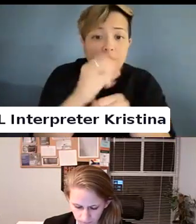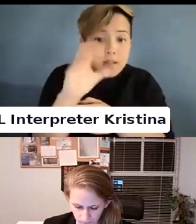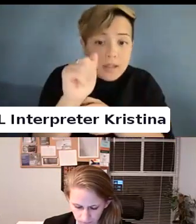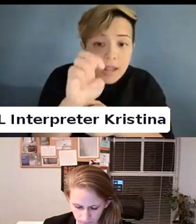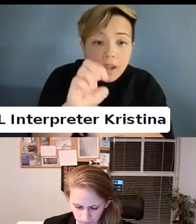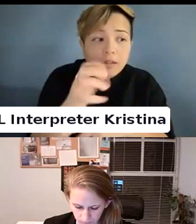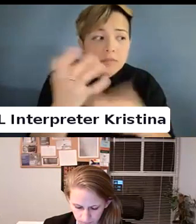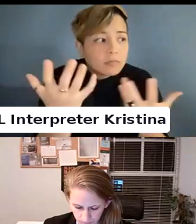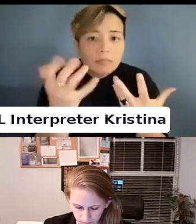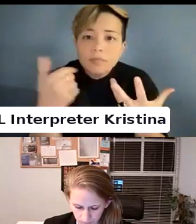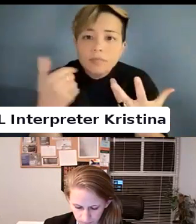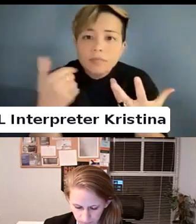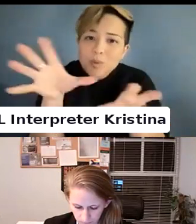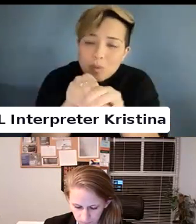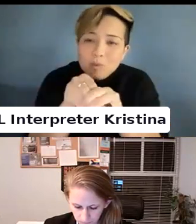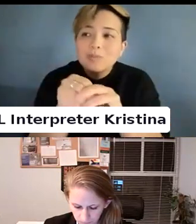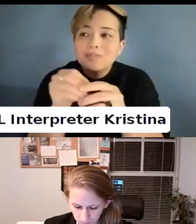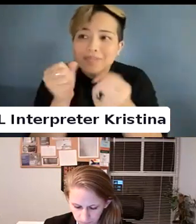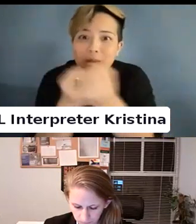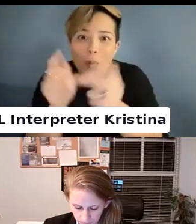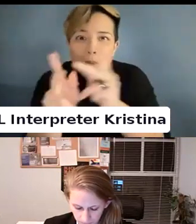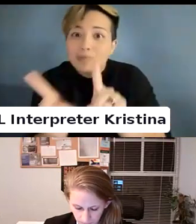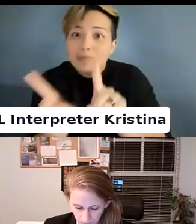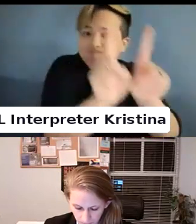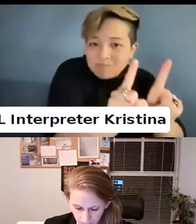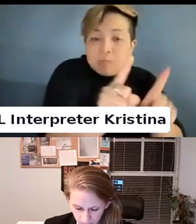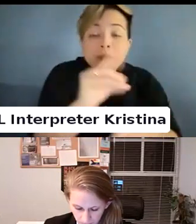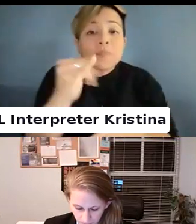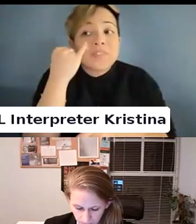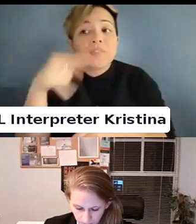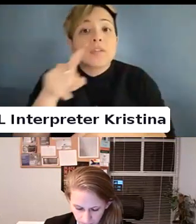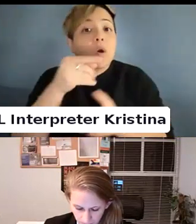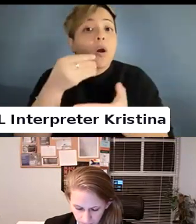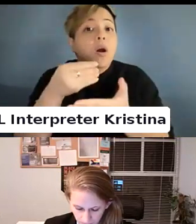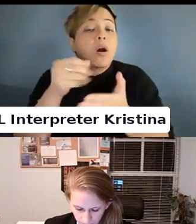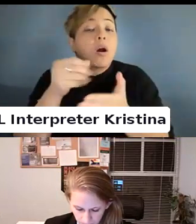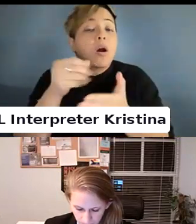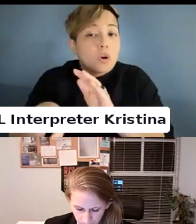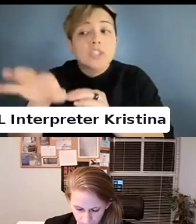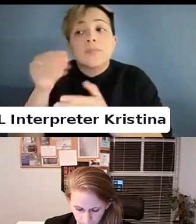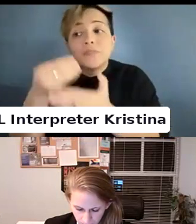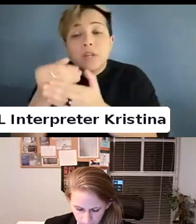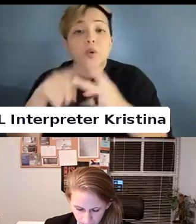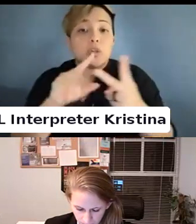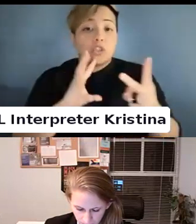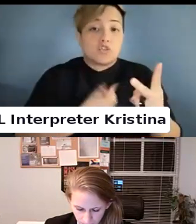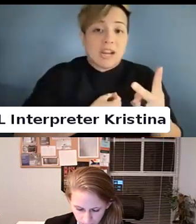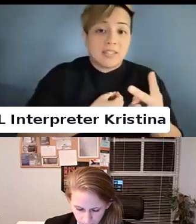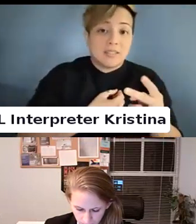So we want to include support for people and if there are abortion funds or trans funds. For people.